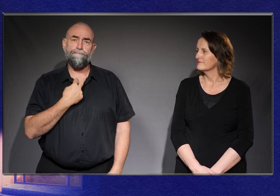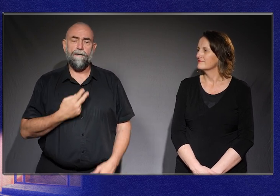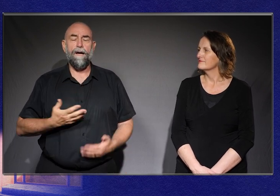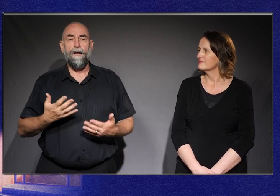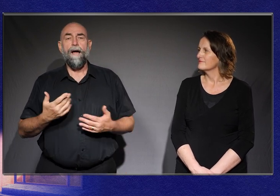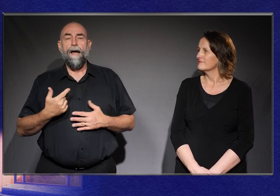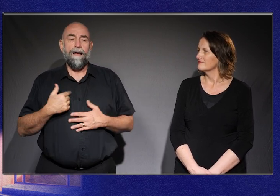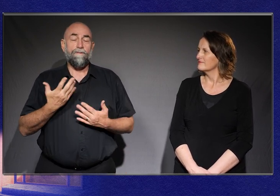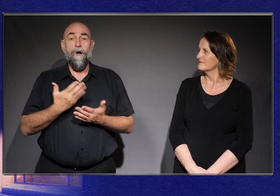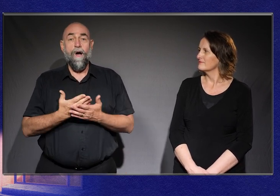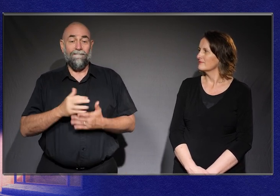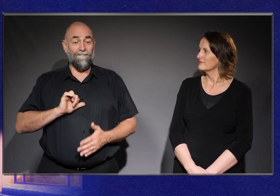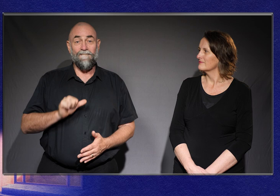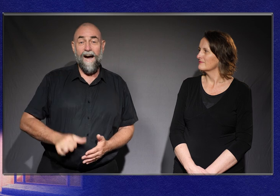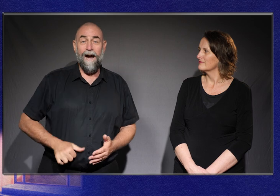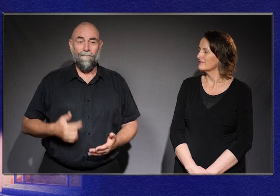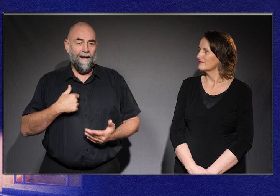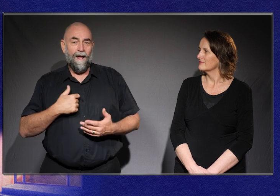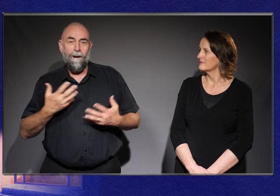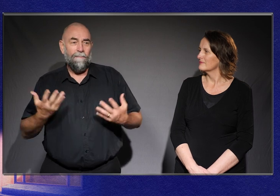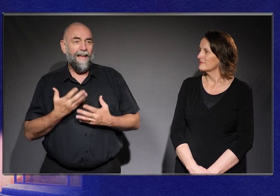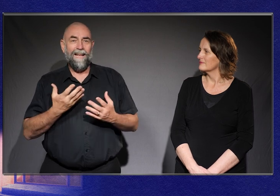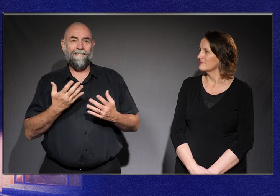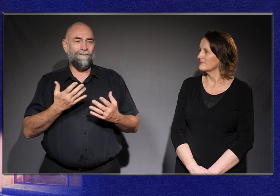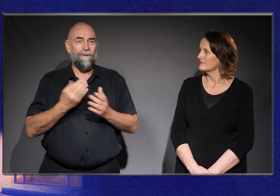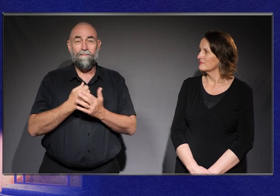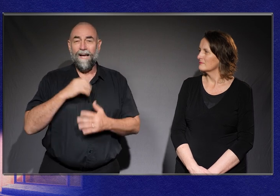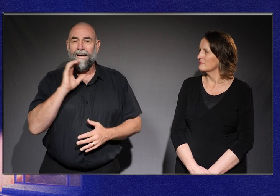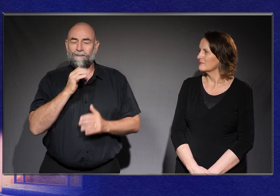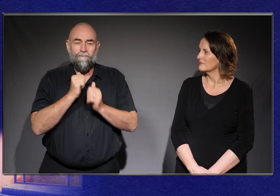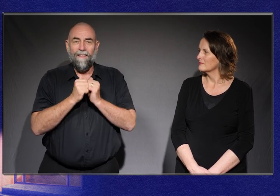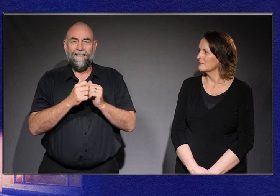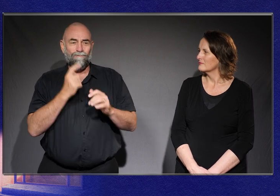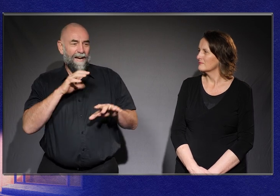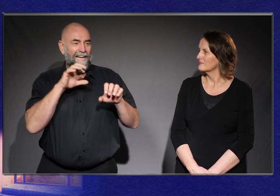Being out on the farm catching rabbits with my cousins and brother was the best fun.